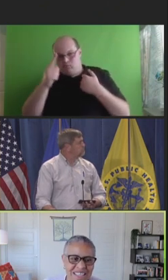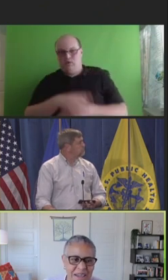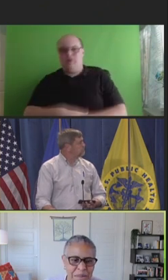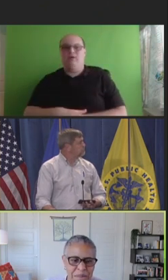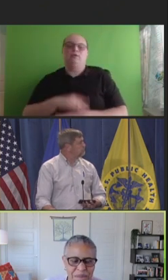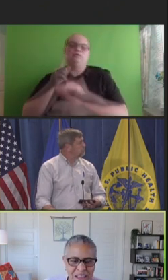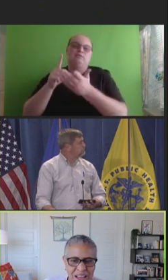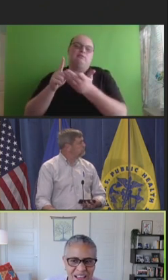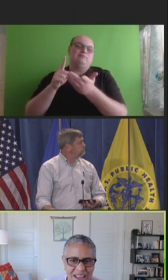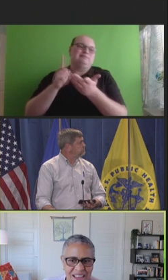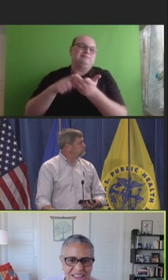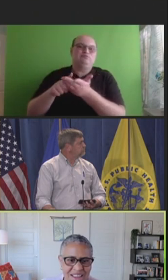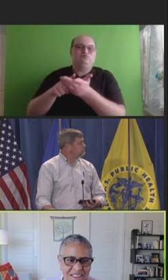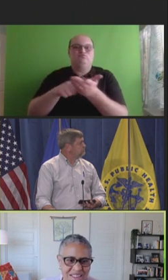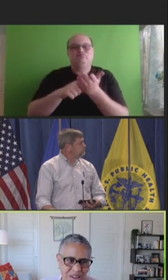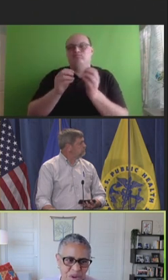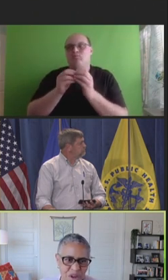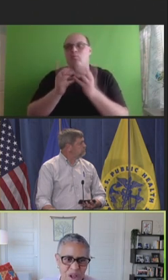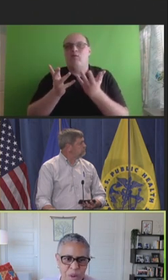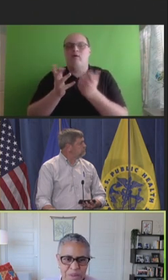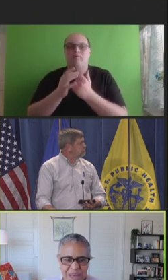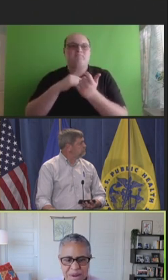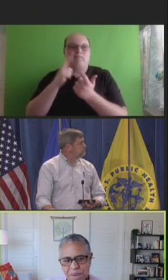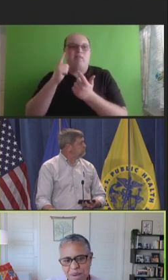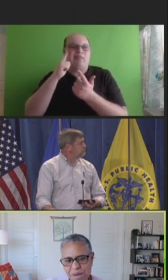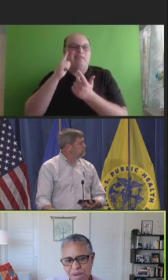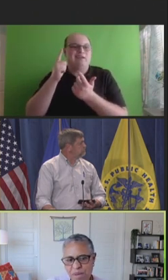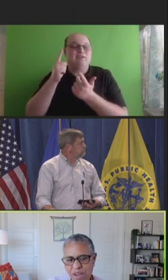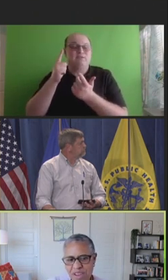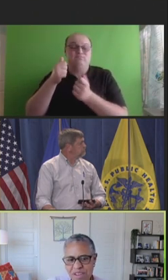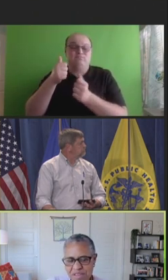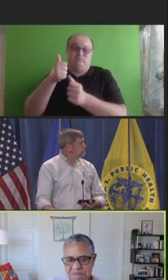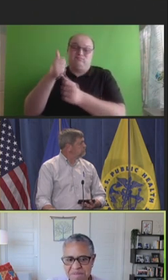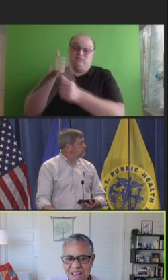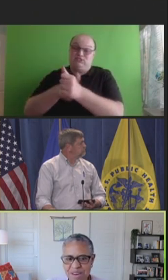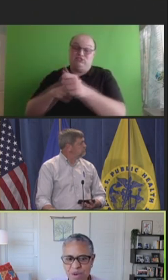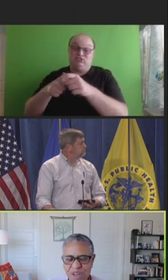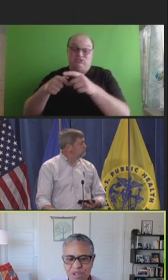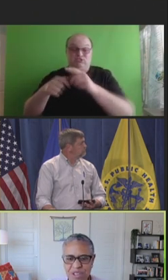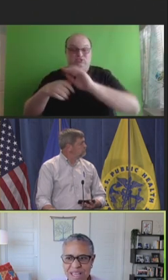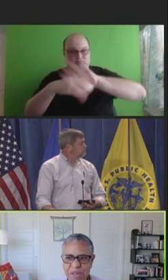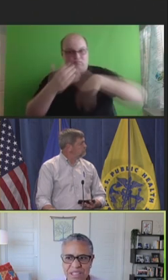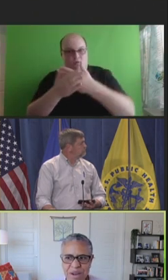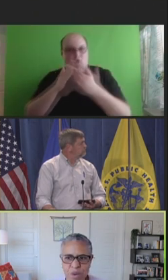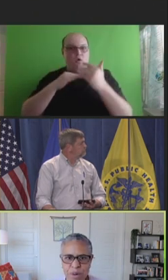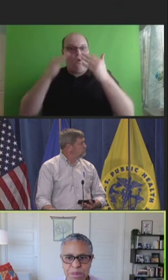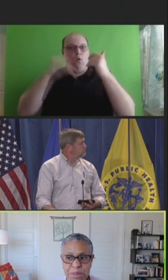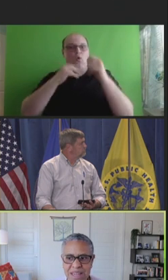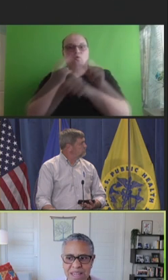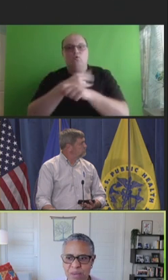And I think we all hope that people will not want to use language like warp speed anymore